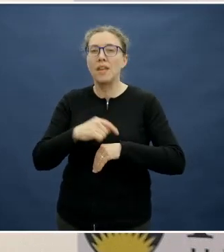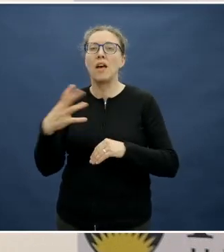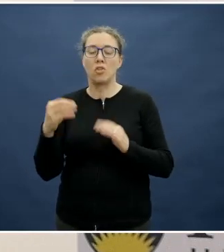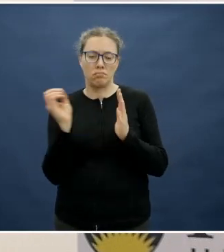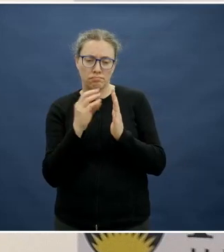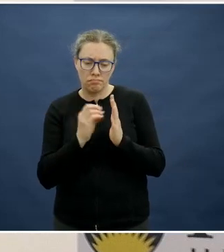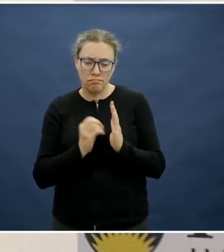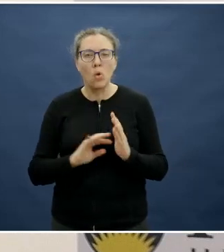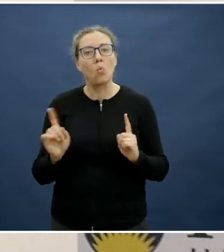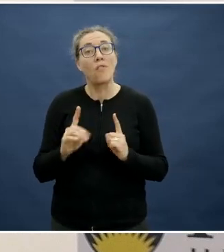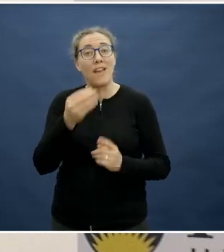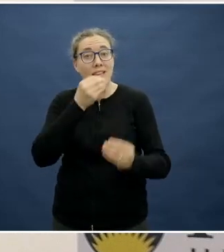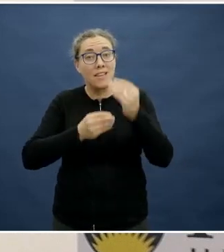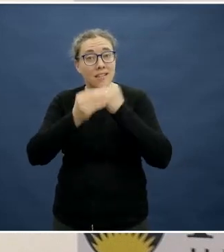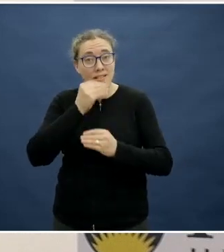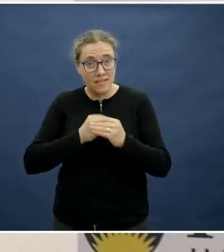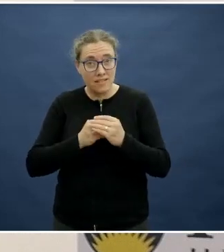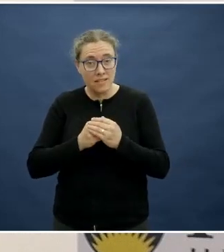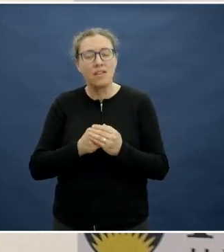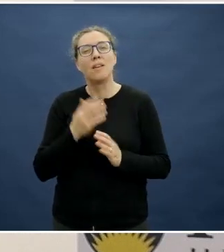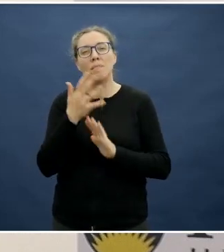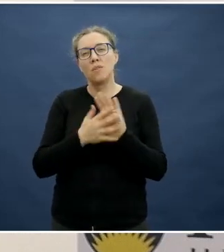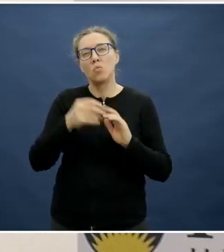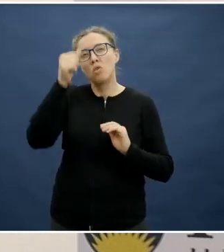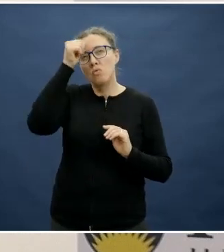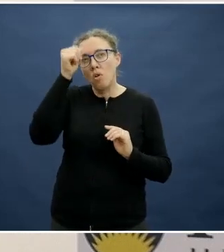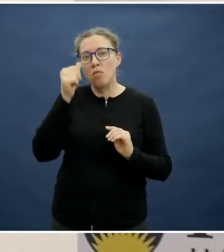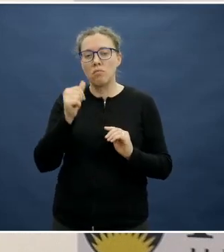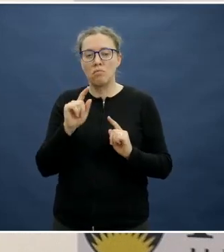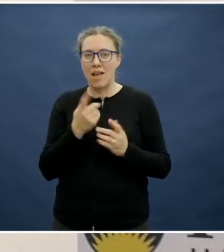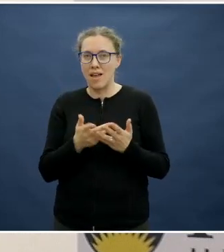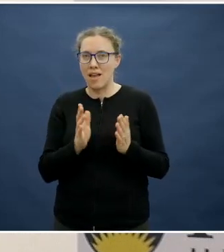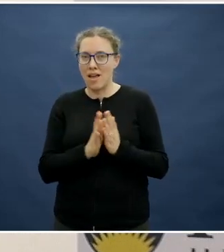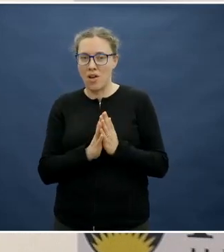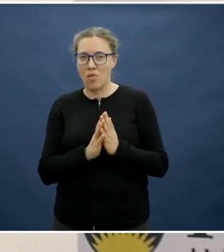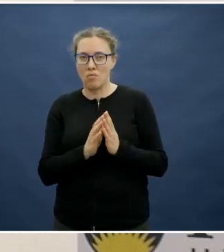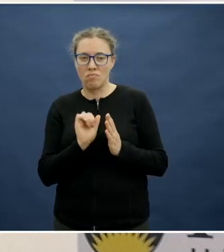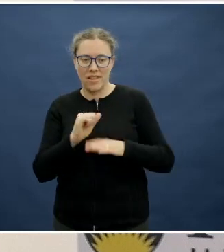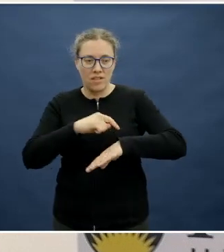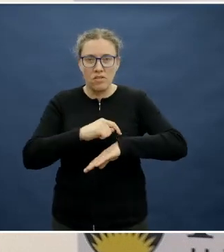So we'll know for caregivers but we haven't got that information for children. So a really good question.